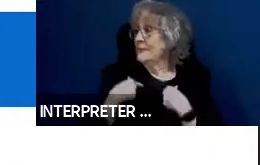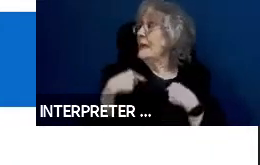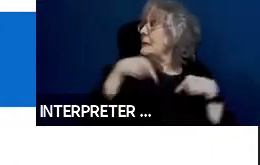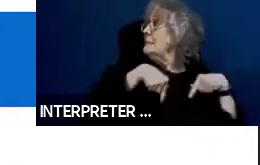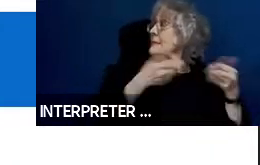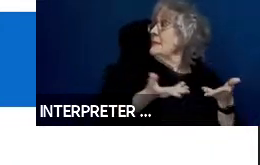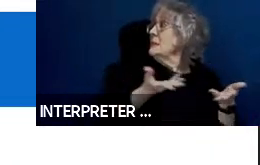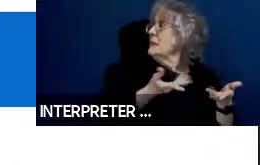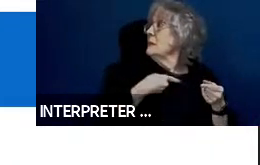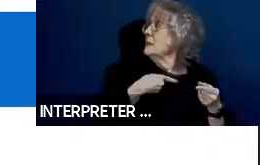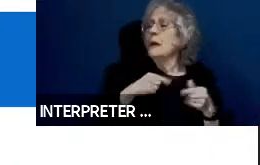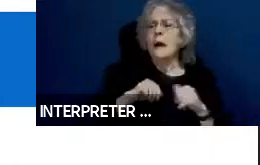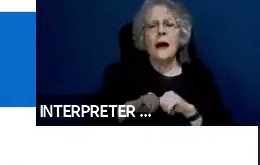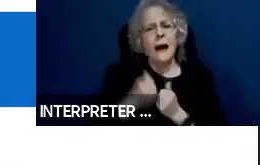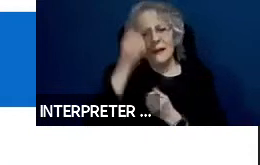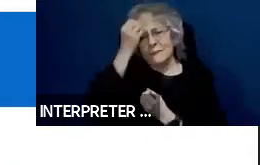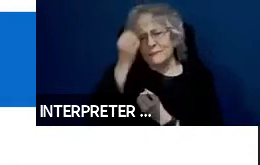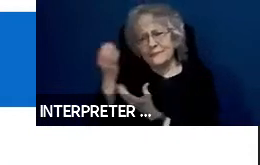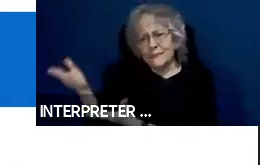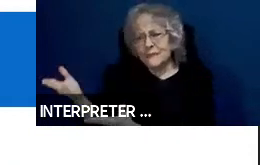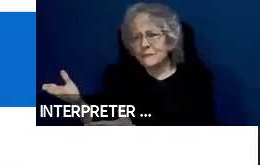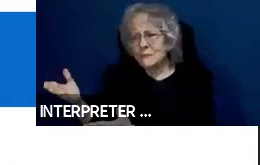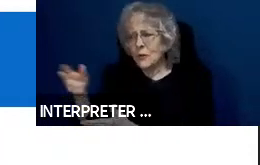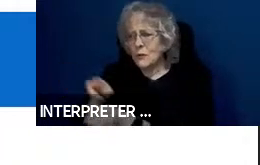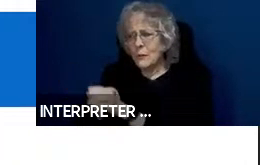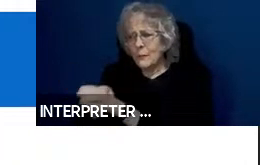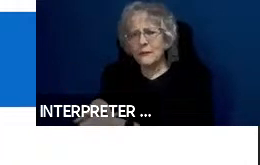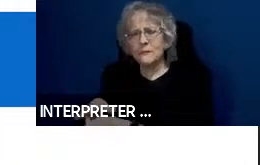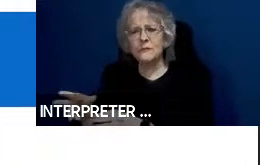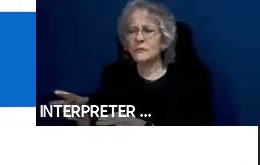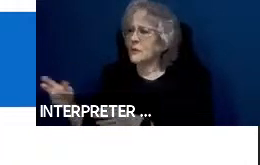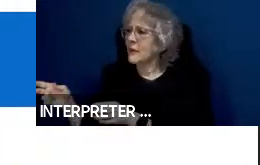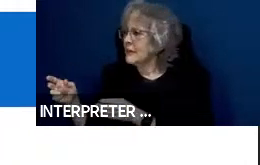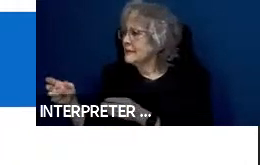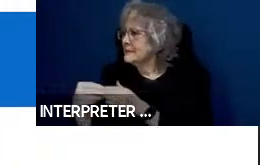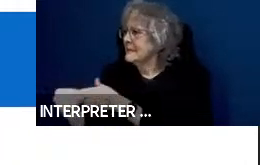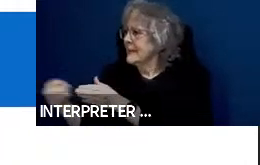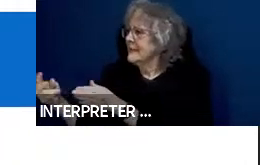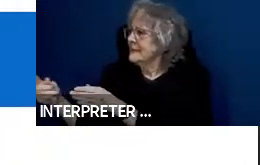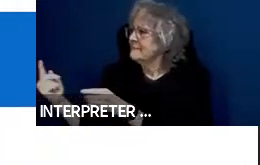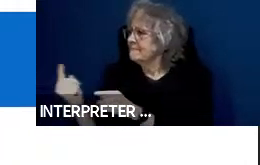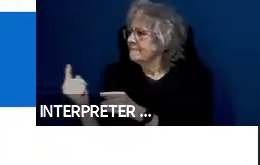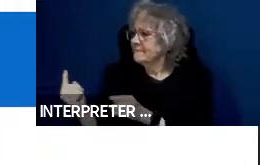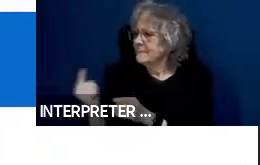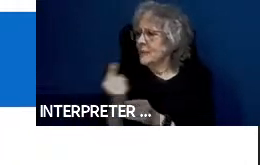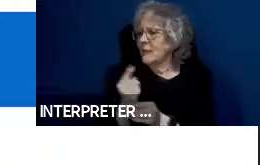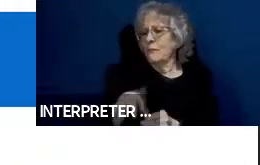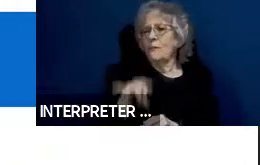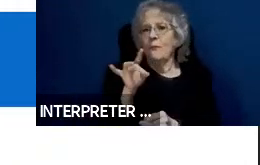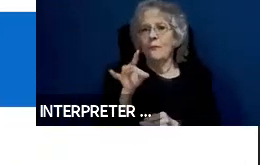So something to guide the passenger to the vehicle. And again, it is not going to be a